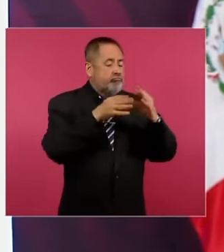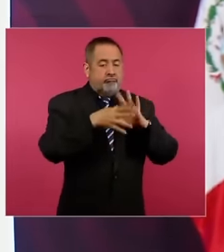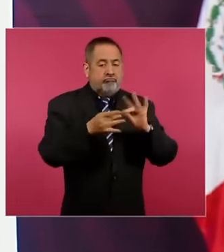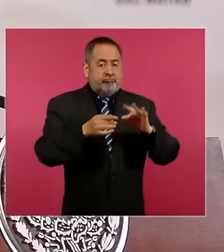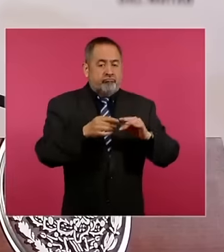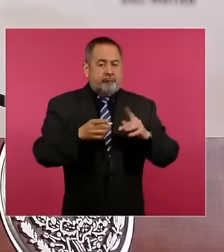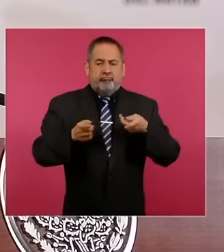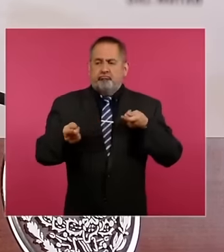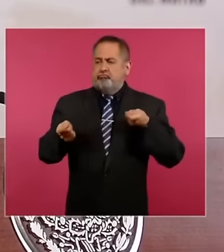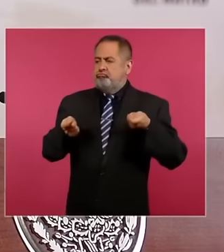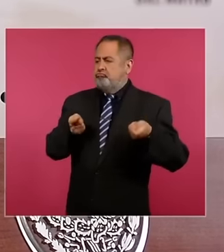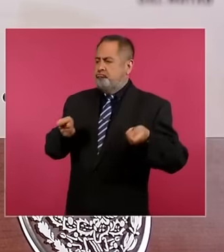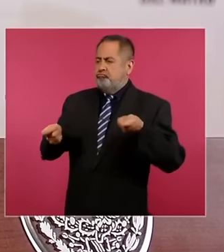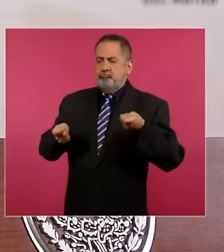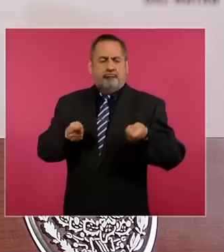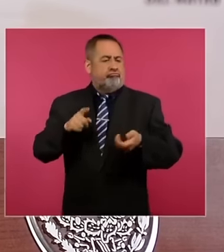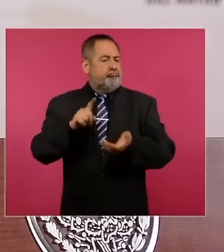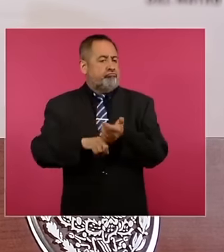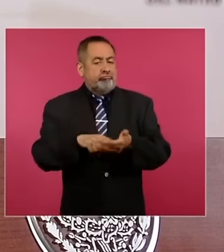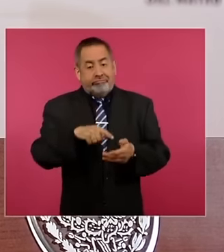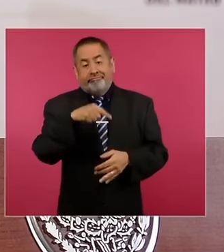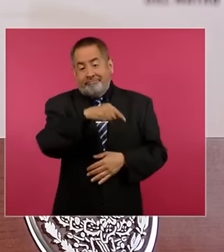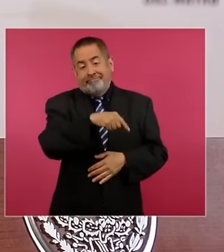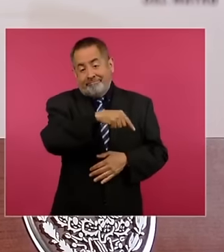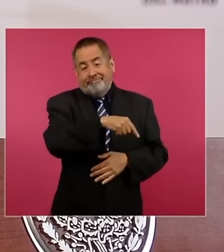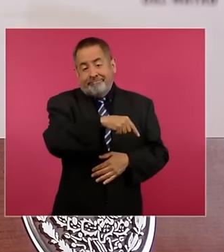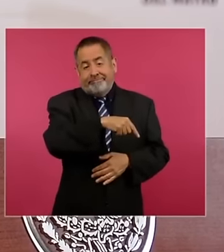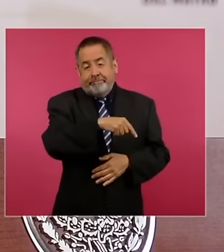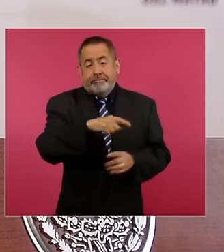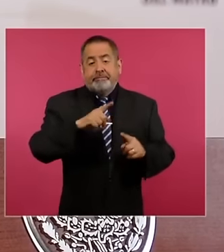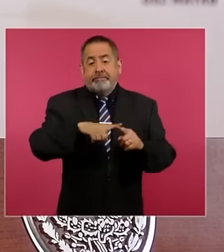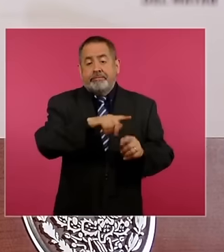controlled by businessmen